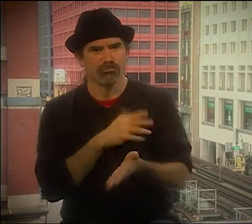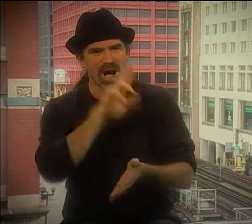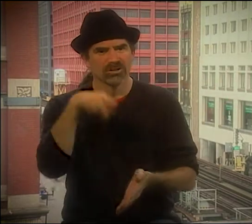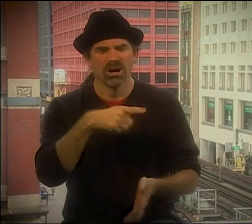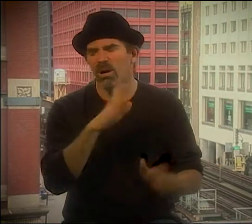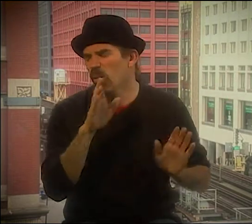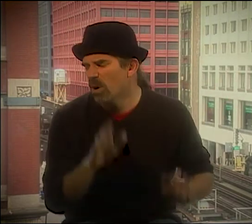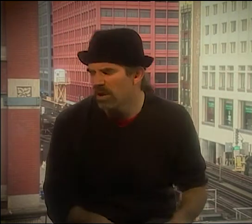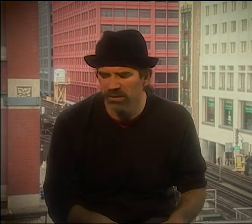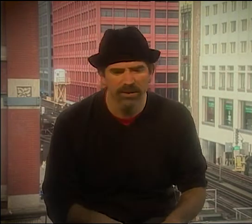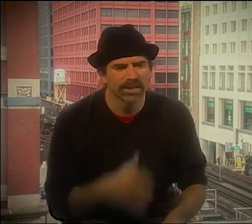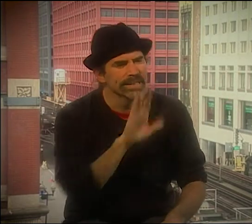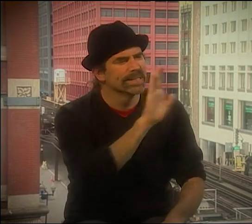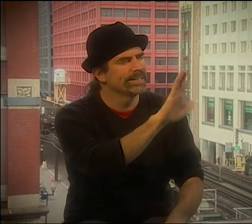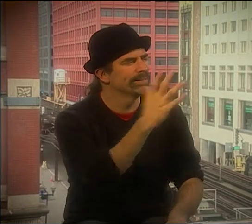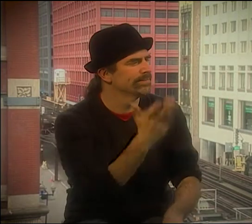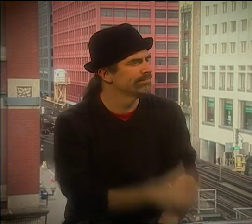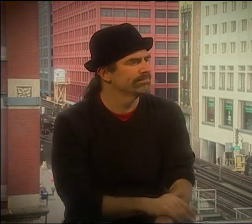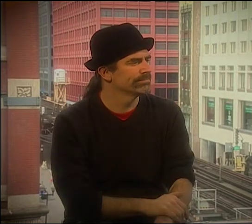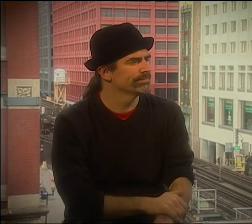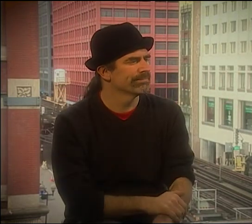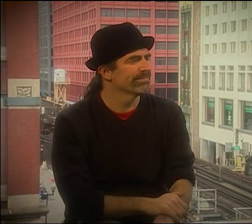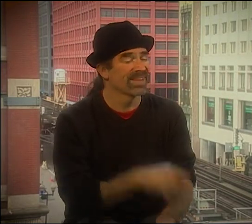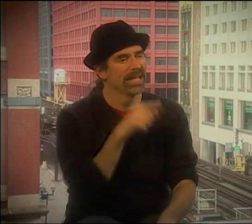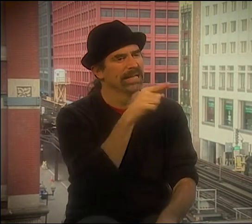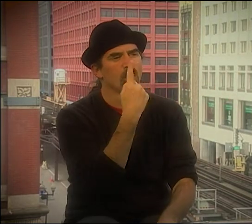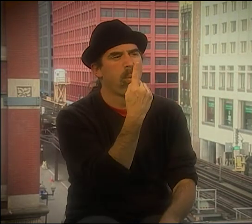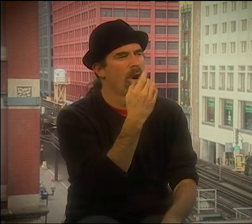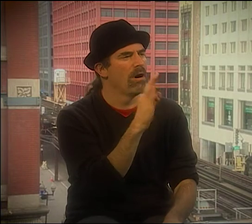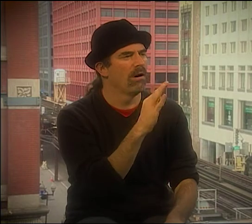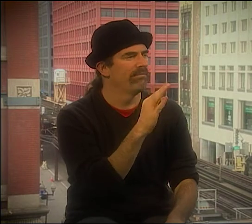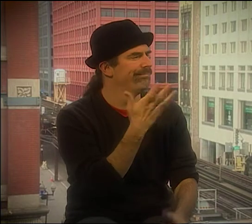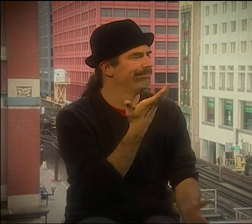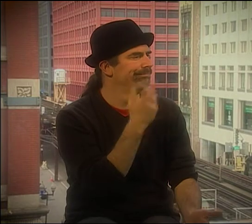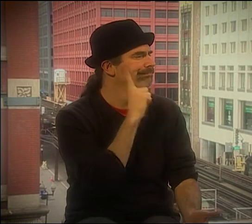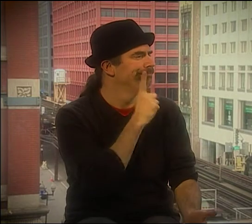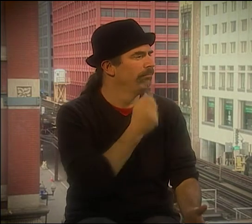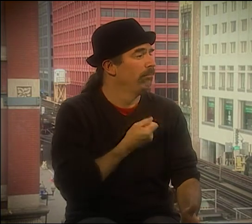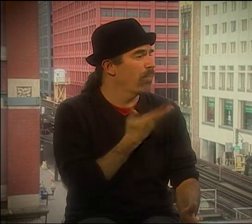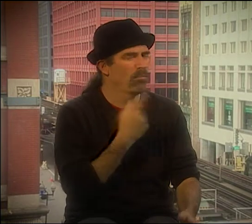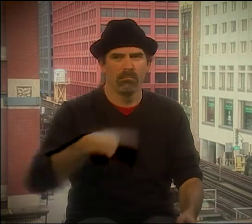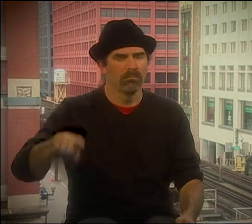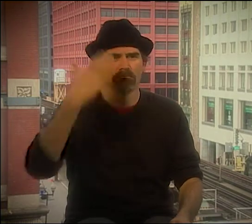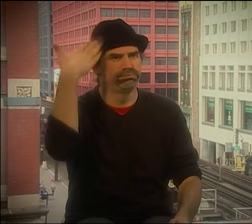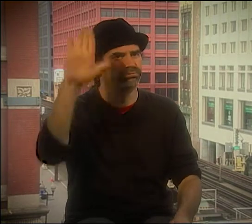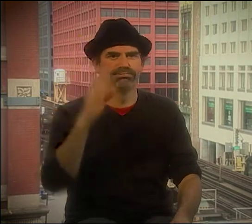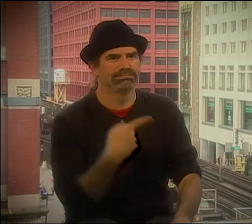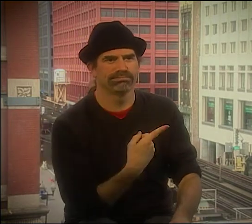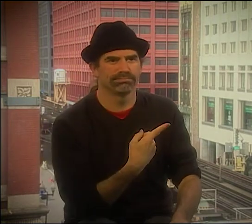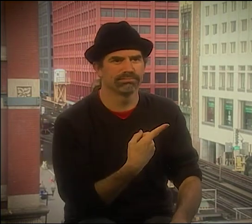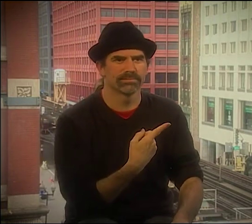"I MEAN, THIS GUY'S GOT IT. HE IS DOING IT. HE HAS WHAT IT IS INSIDE, AND I WANT THAT."